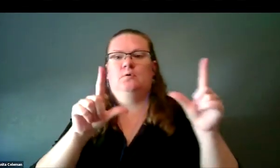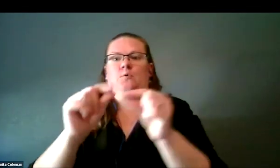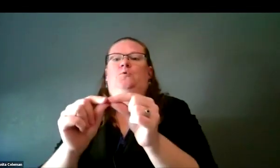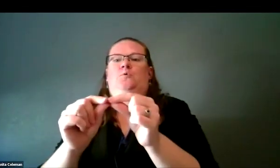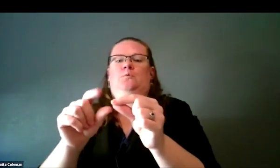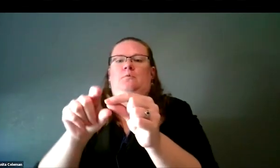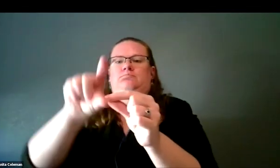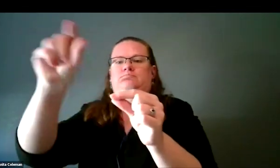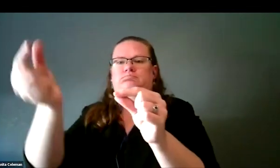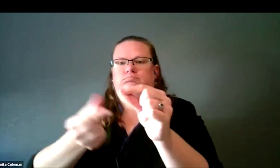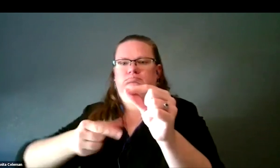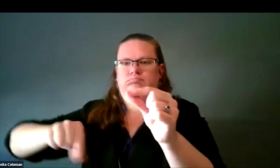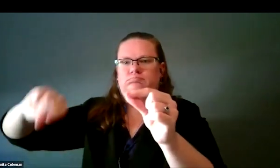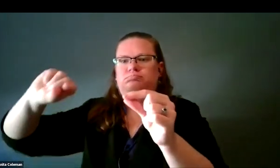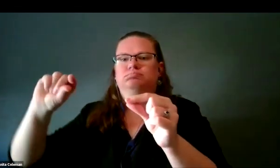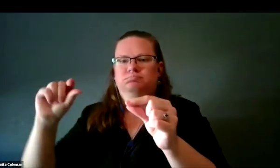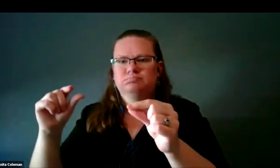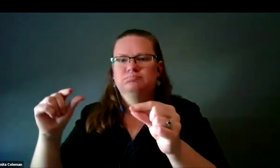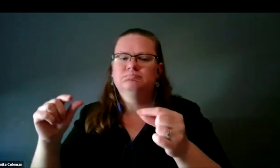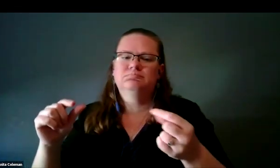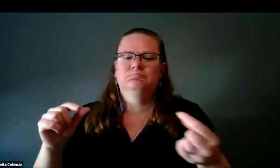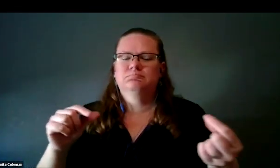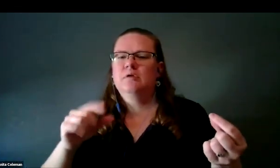Westerlund 2 is in a nearby galaxy but not the one I'm showing.